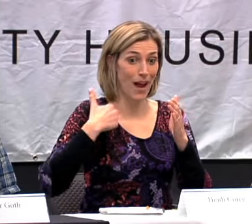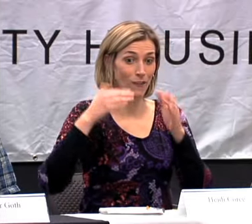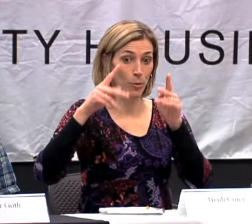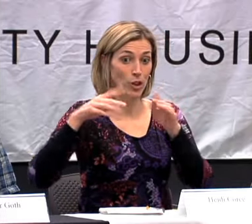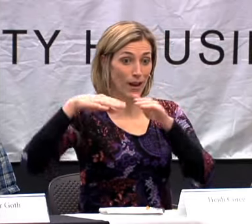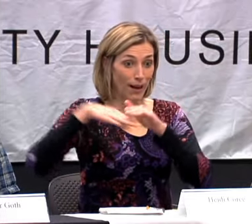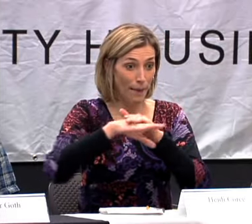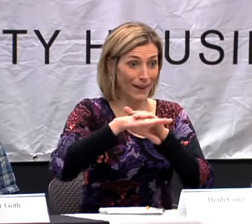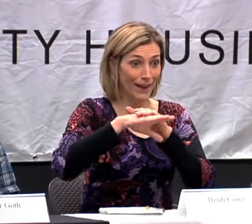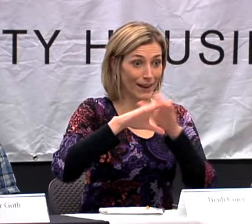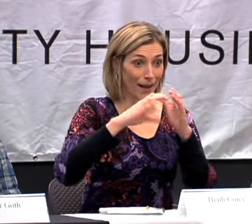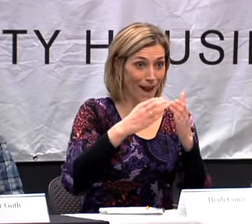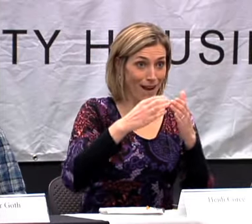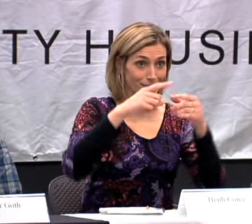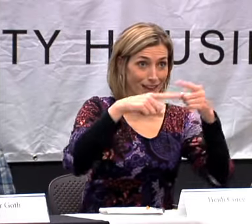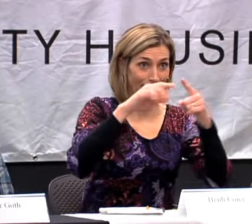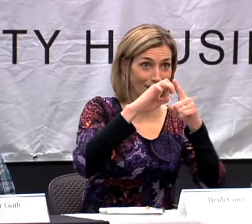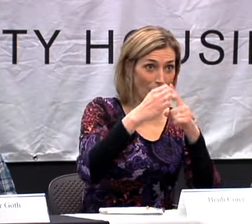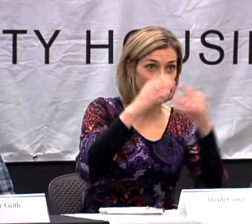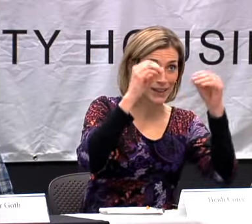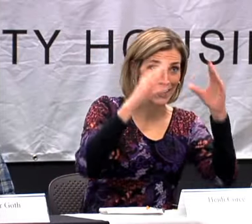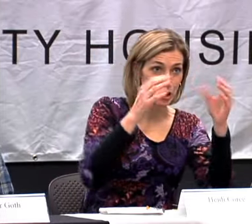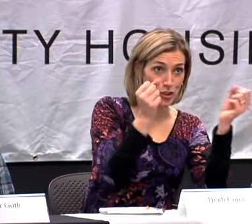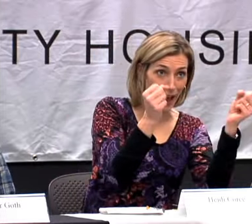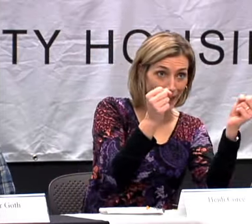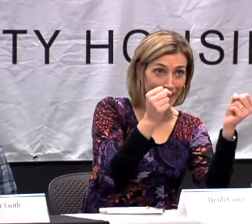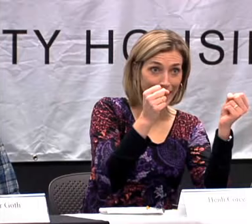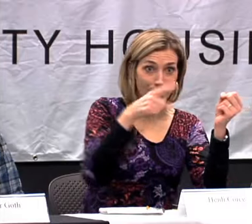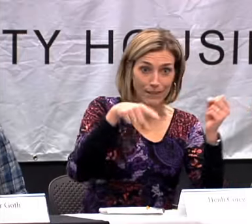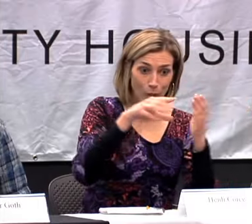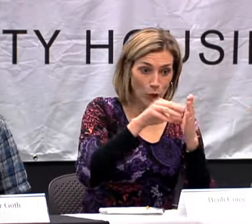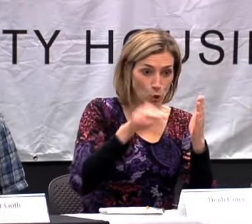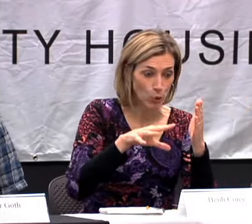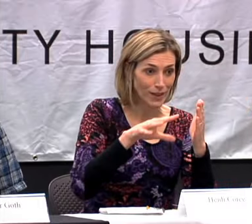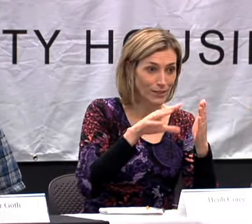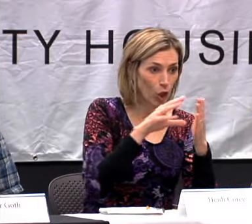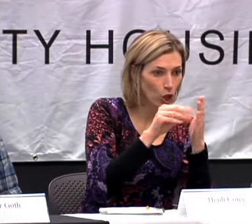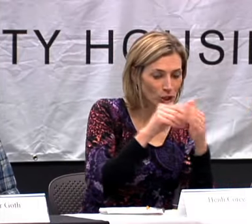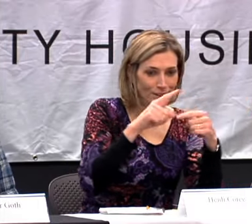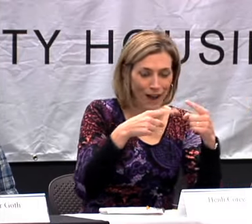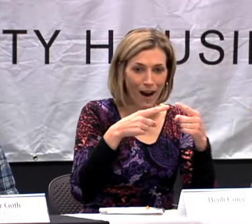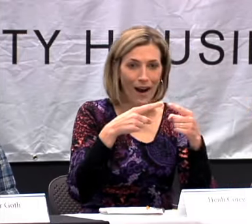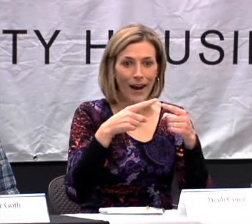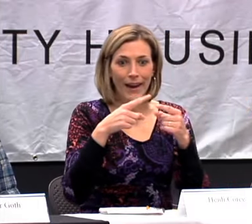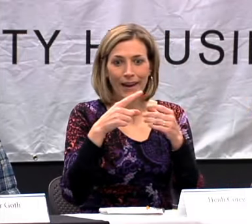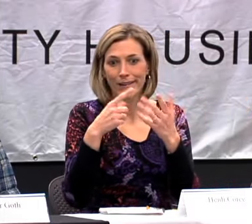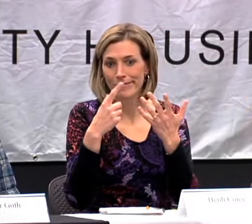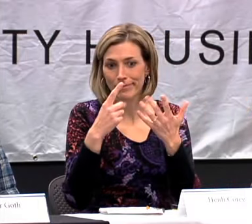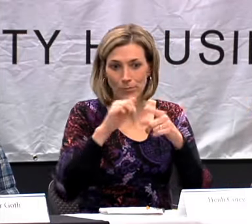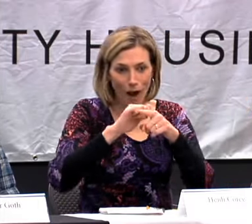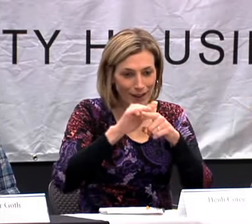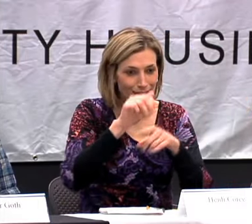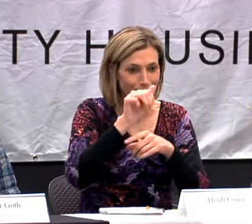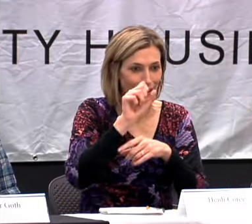YOU HAVE A PERSON WHO COMES INTO CLASS IN A SIGNING ENVIRONMENT.